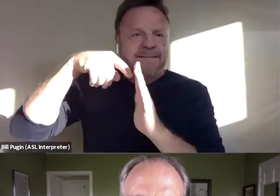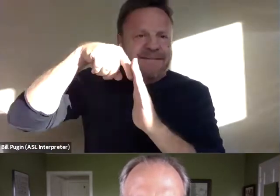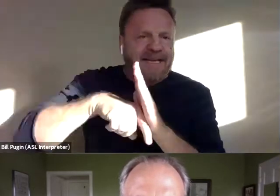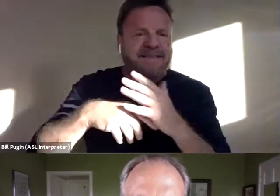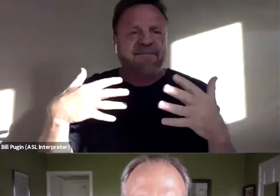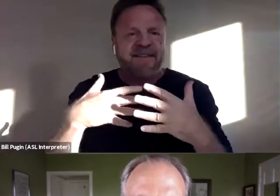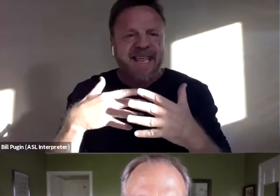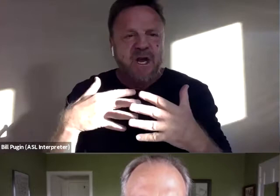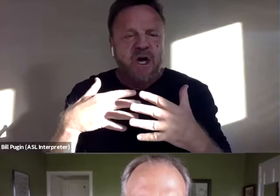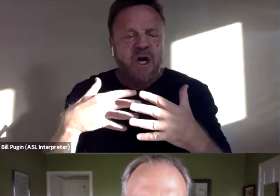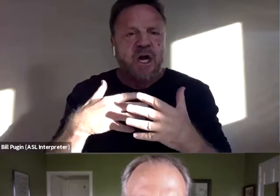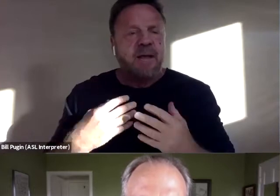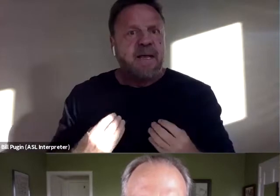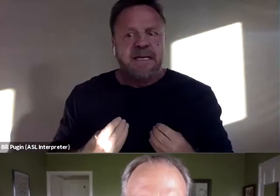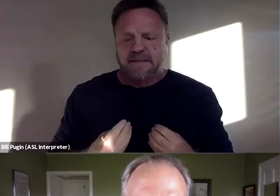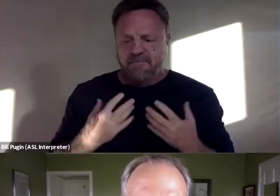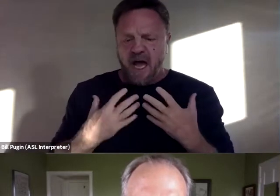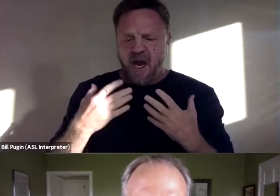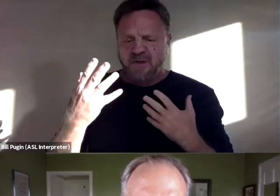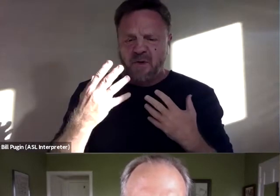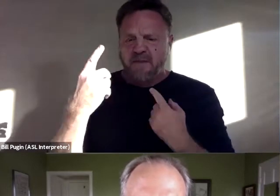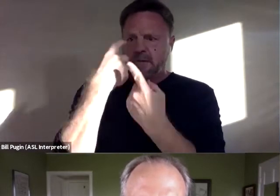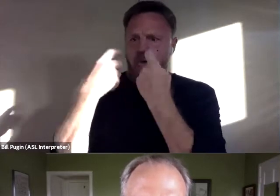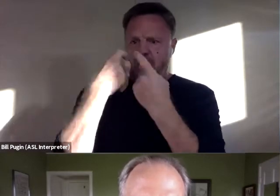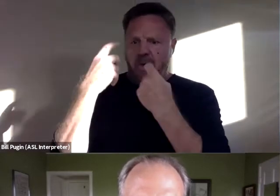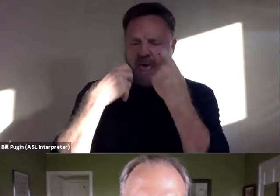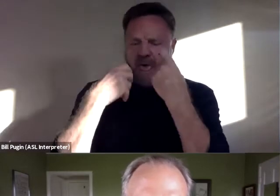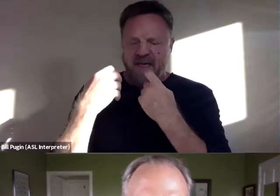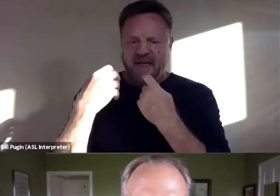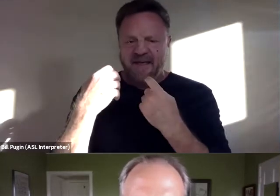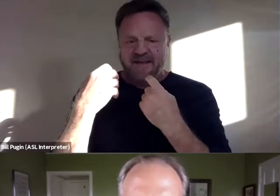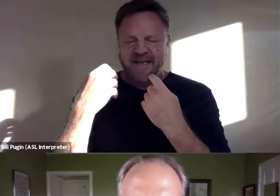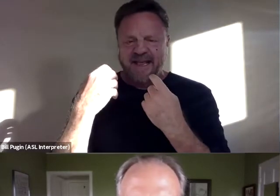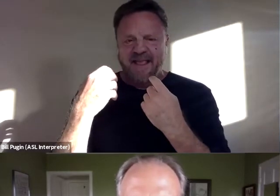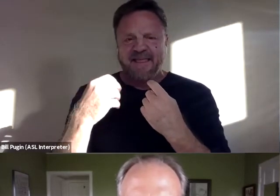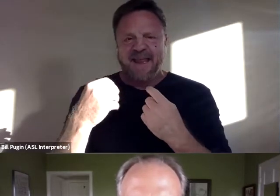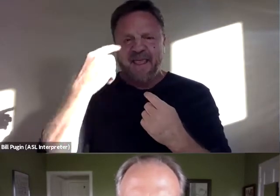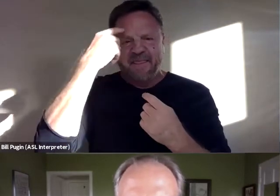inspired sort of this inquisition that I think is yielded in some ways